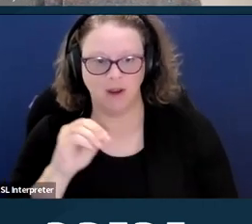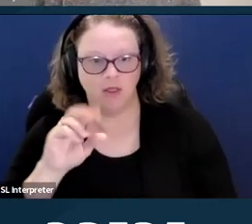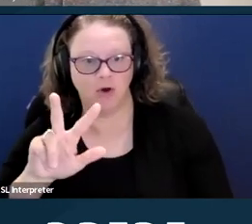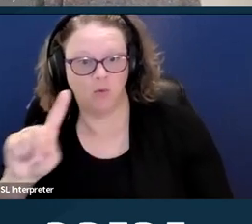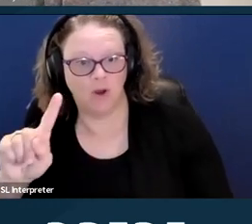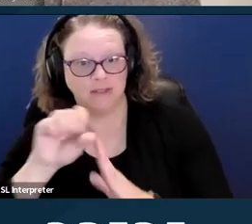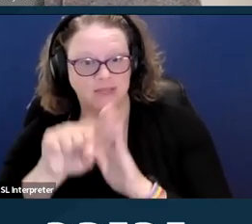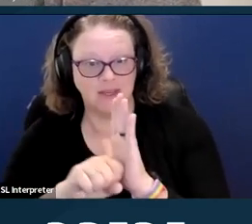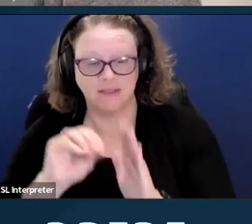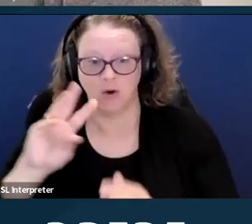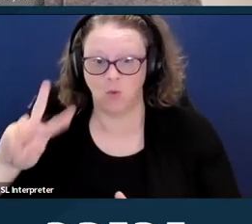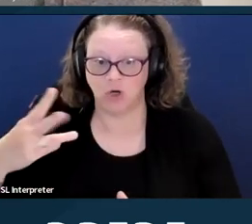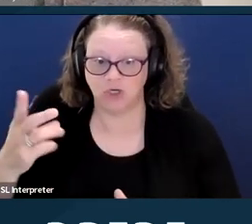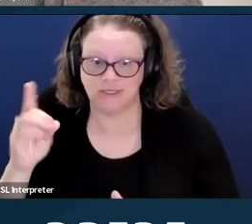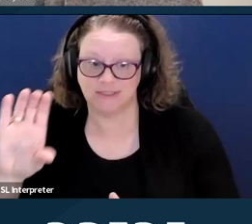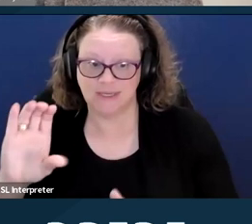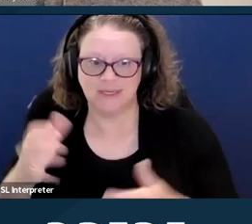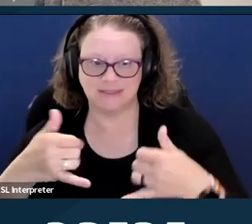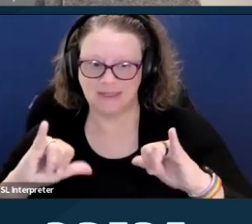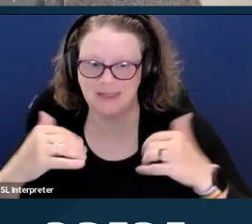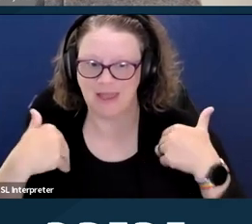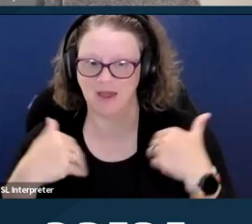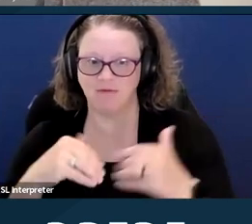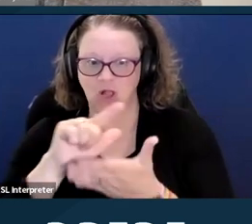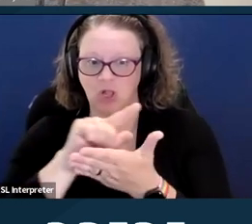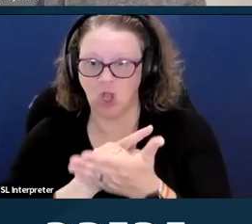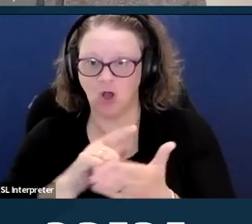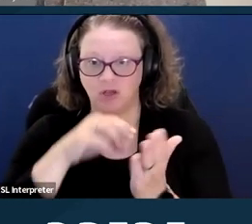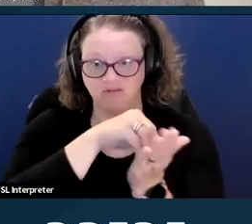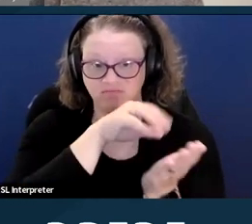And here on the slide, we have a photo of the plaintiff